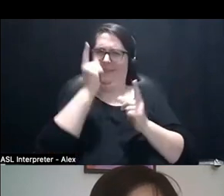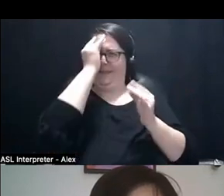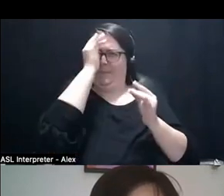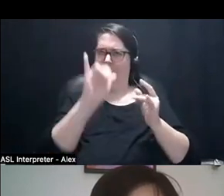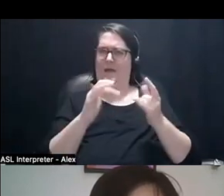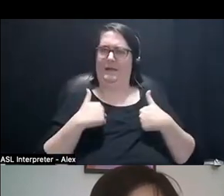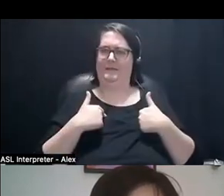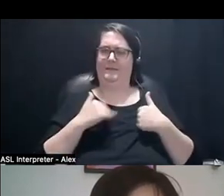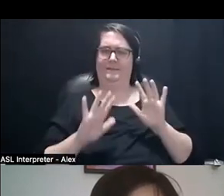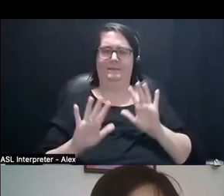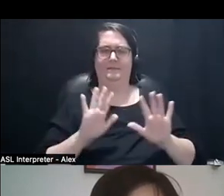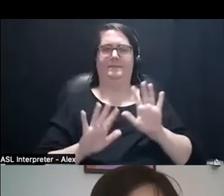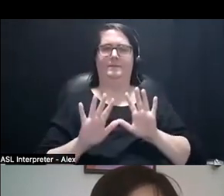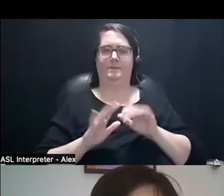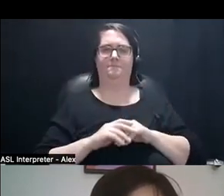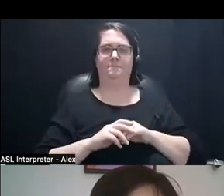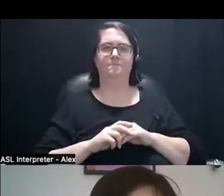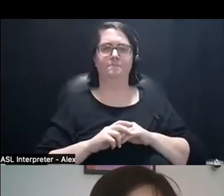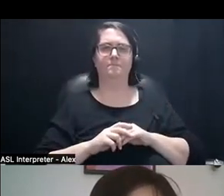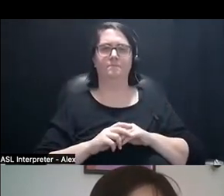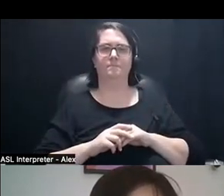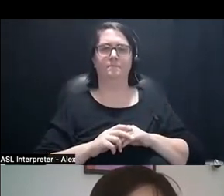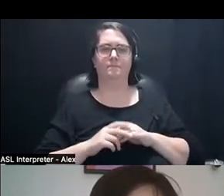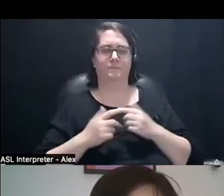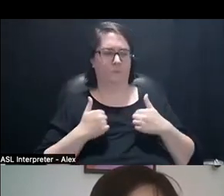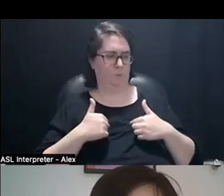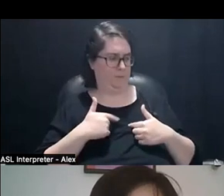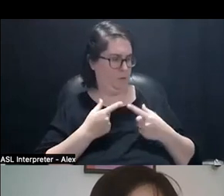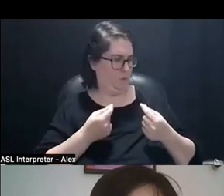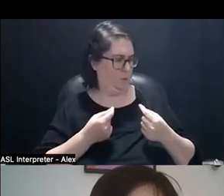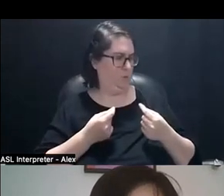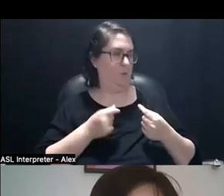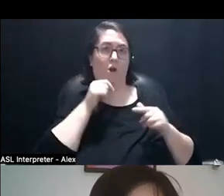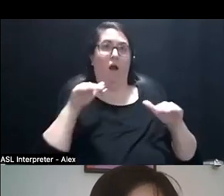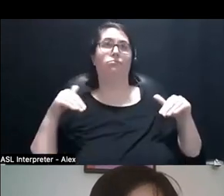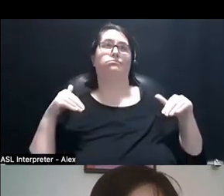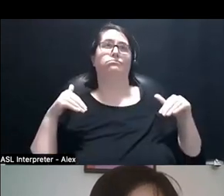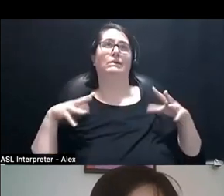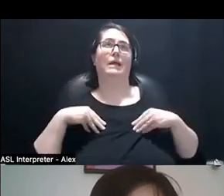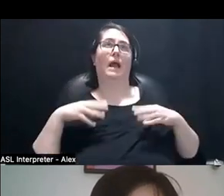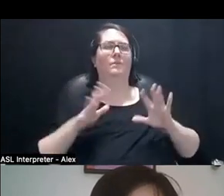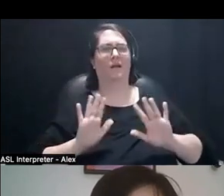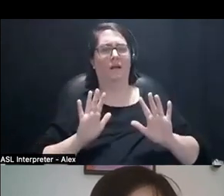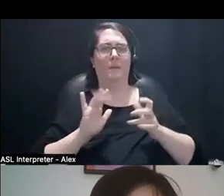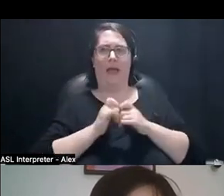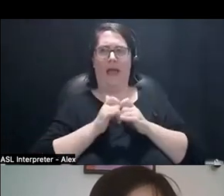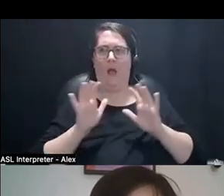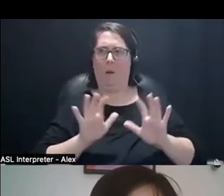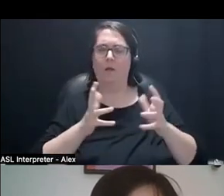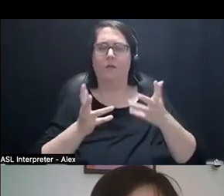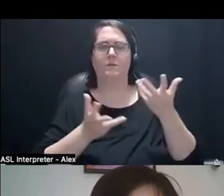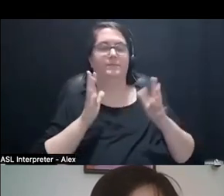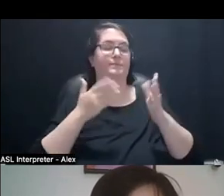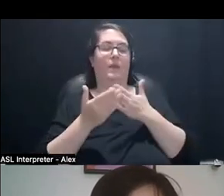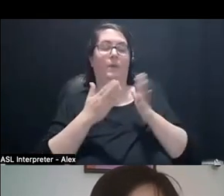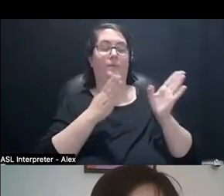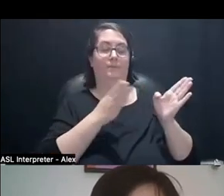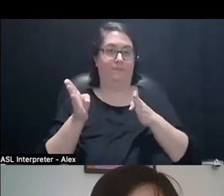and a hard thing to think about what we do and how we're not passive, and. But anyway, switching gears,